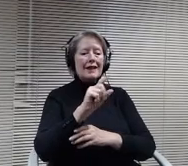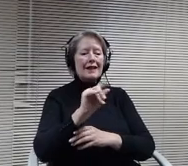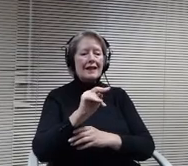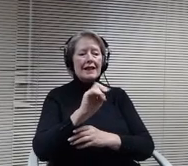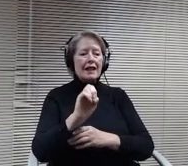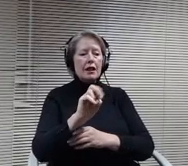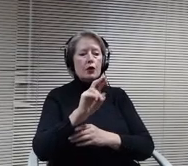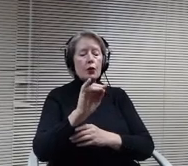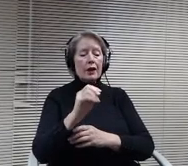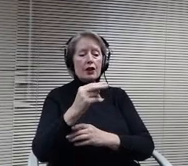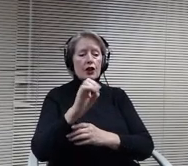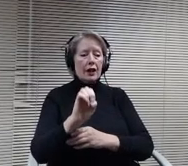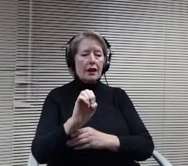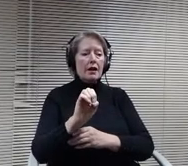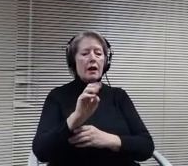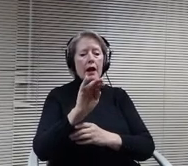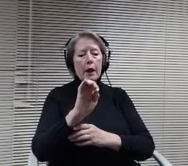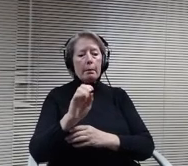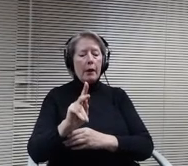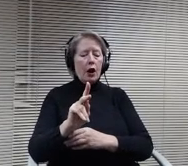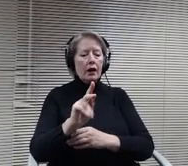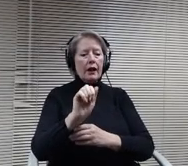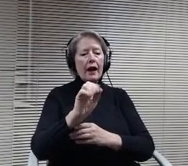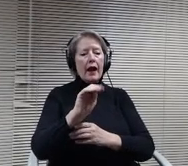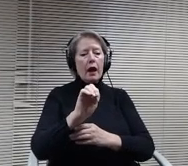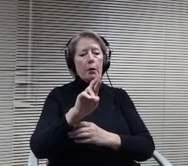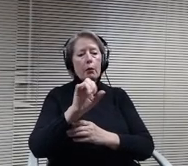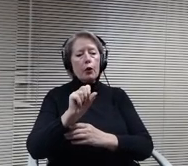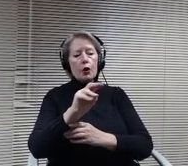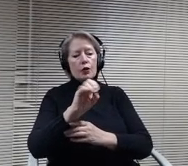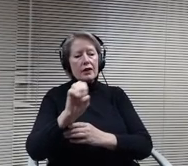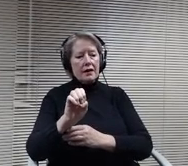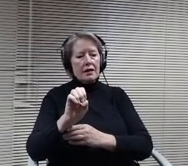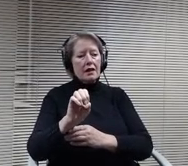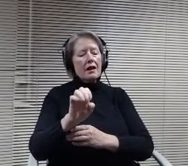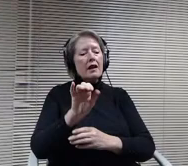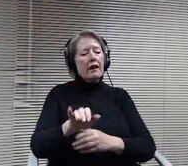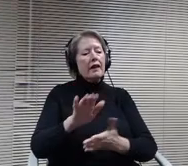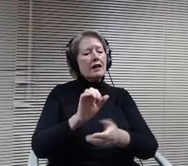As a parent, I have the right to know of one of my child's